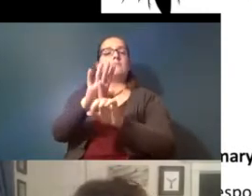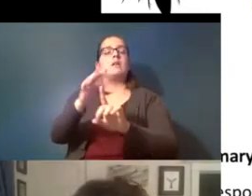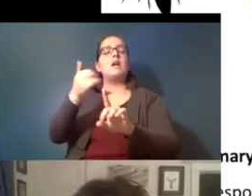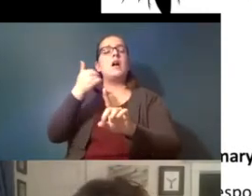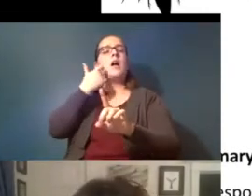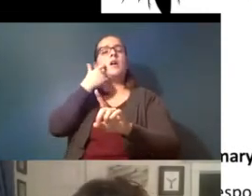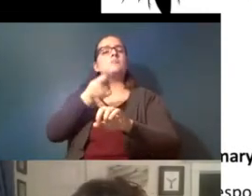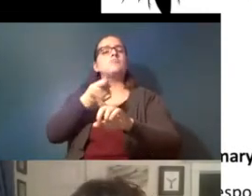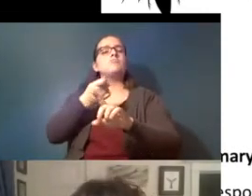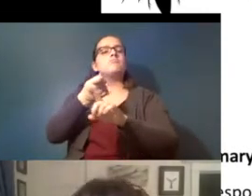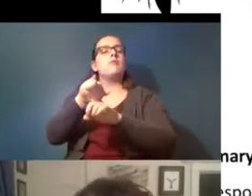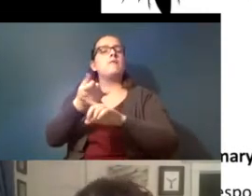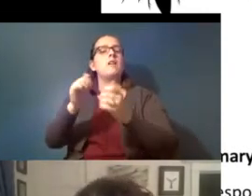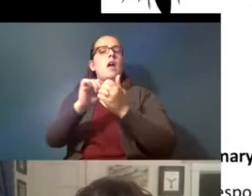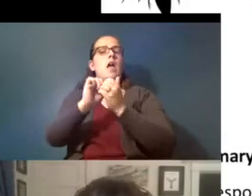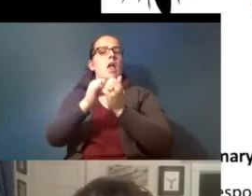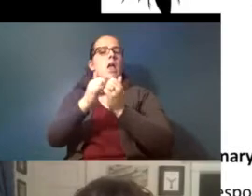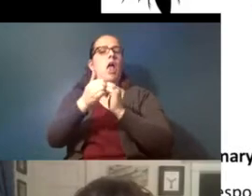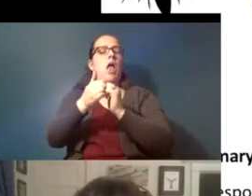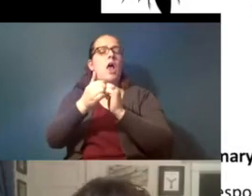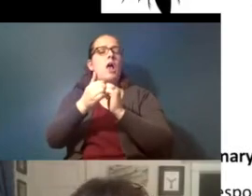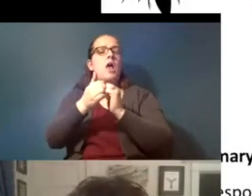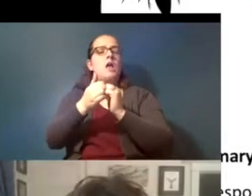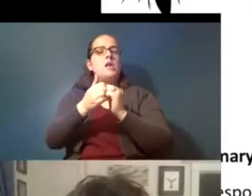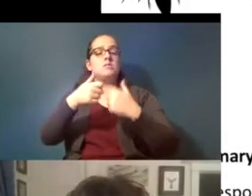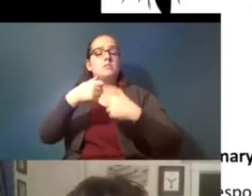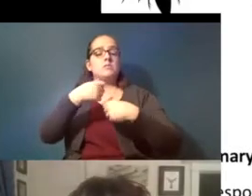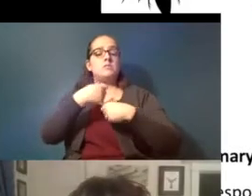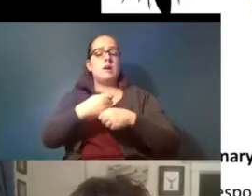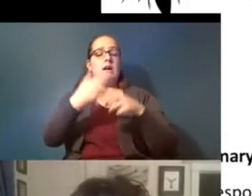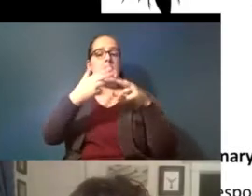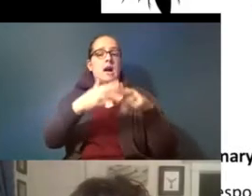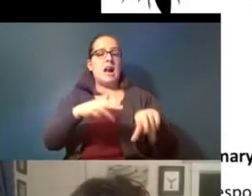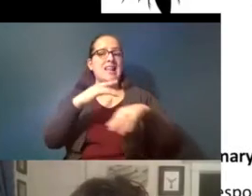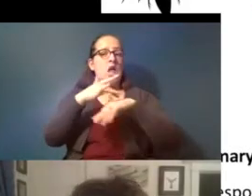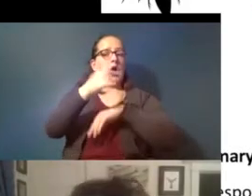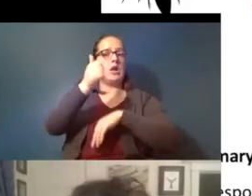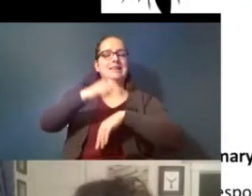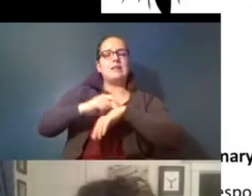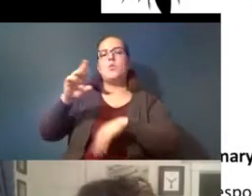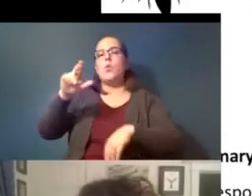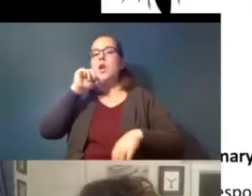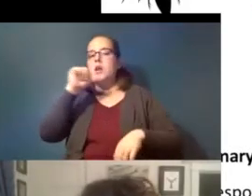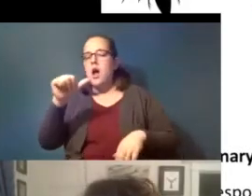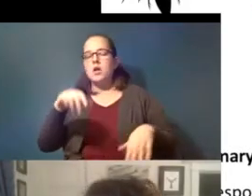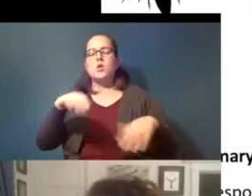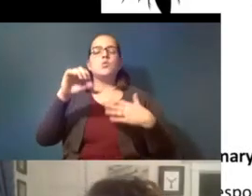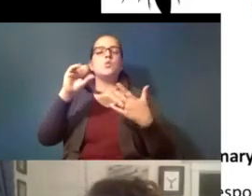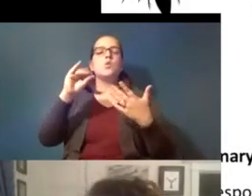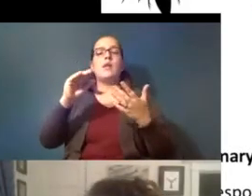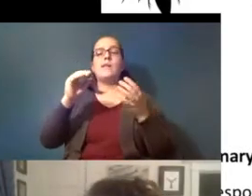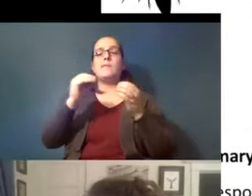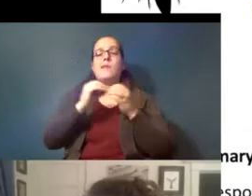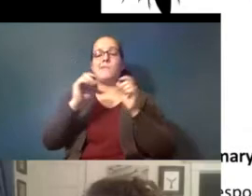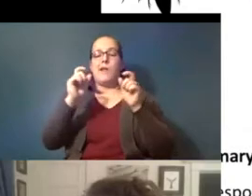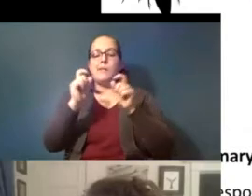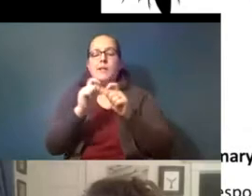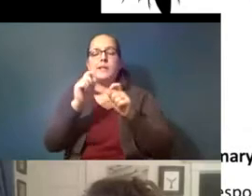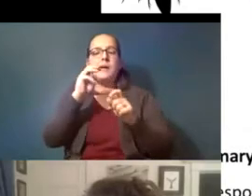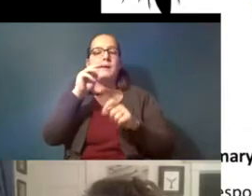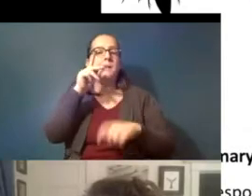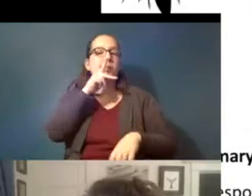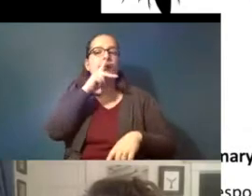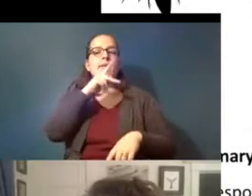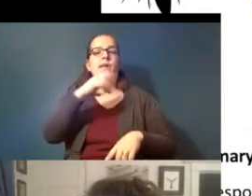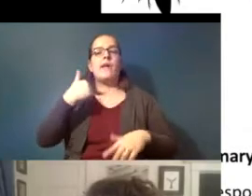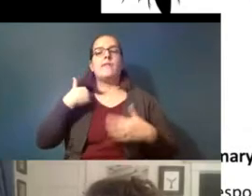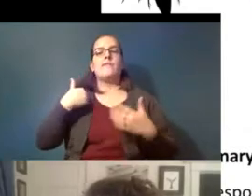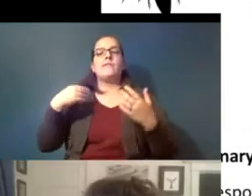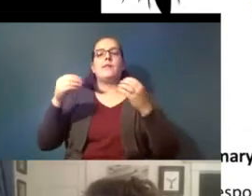it produced eggs at an earlier time or not and so the smaller plastics had more of an effect made